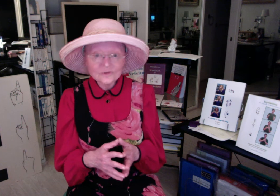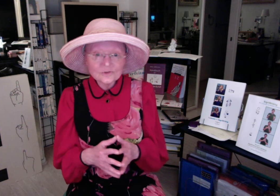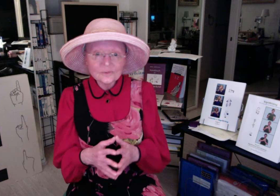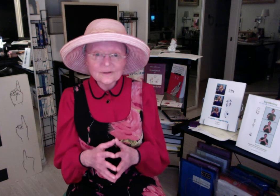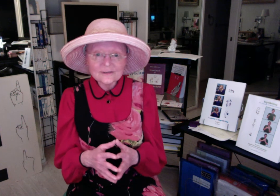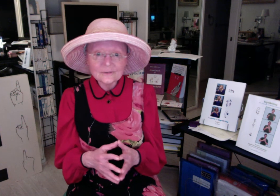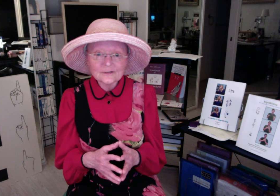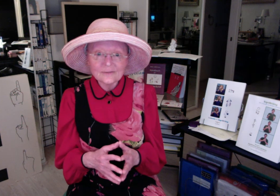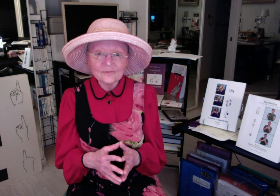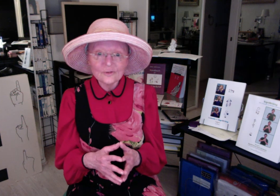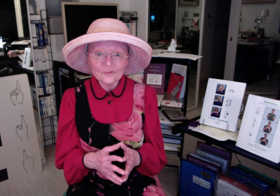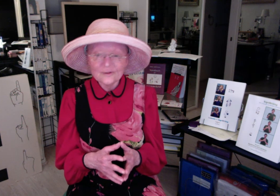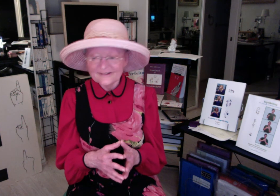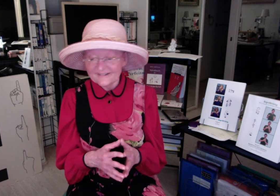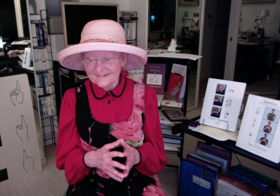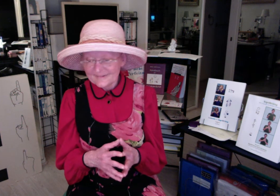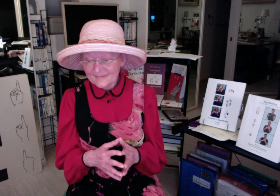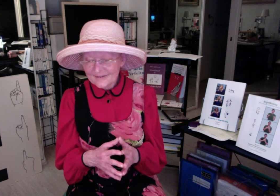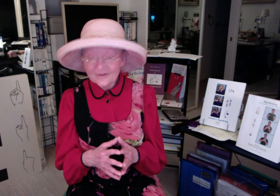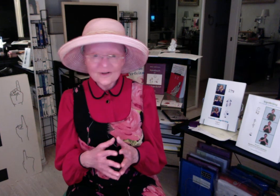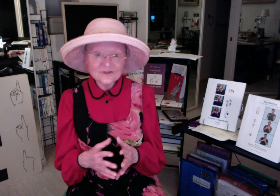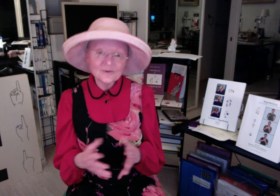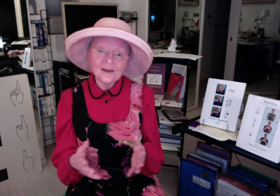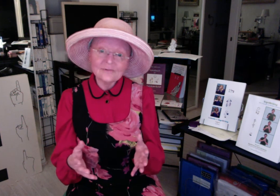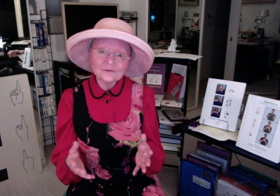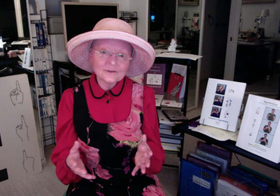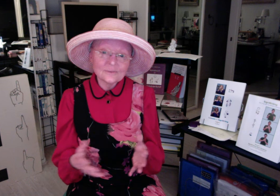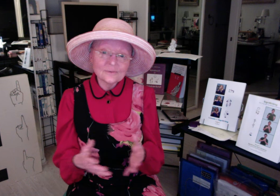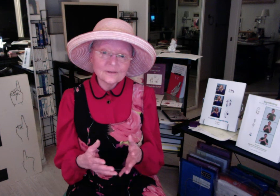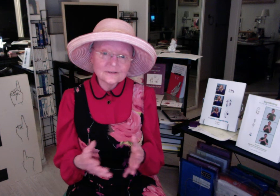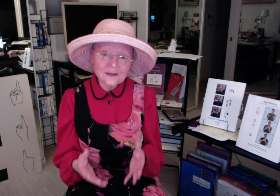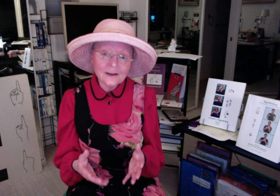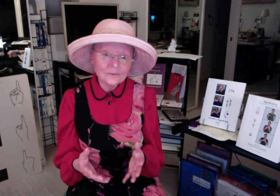true because I looked it up for them. We also have for example the entire New